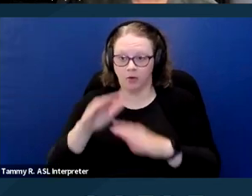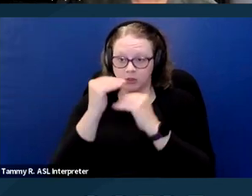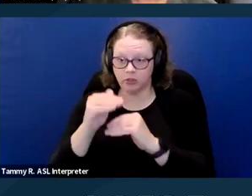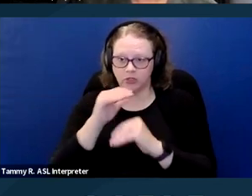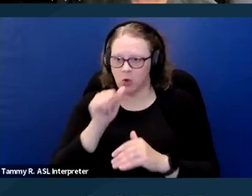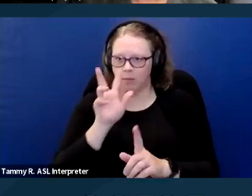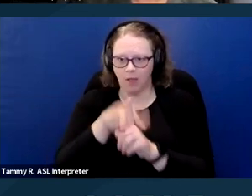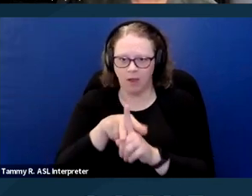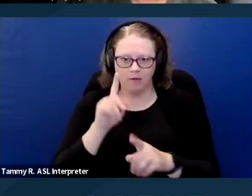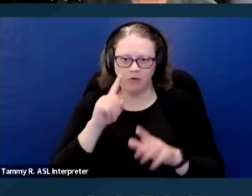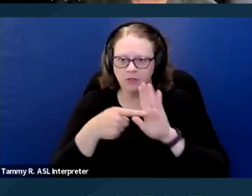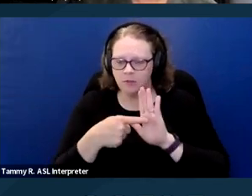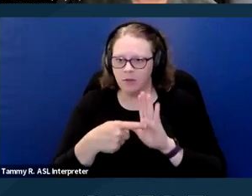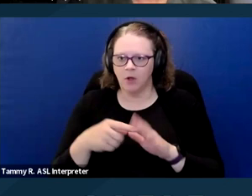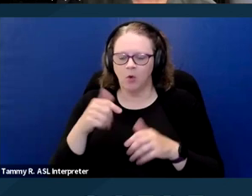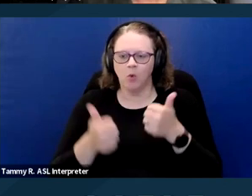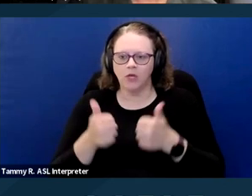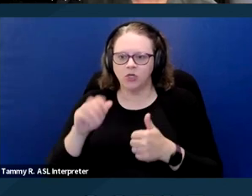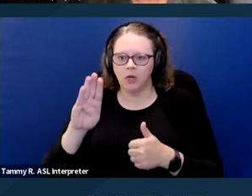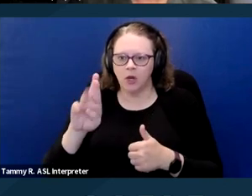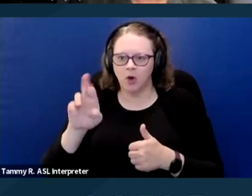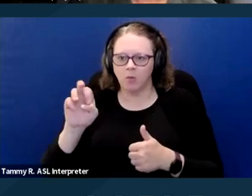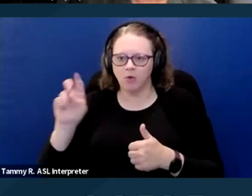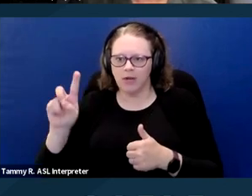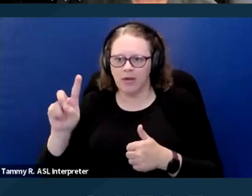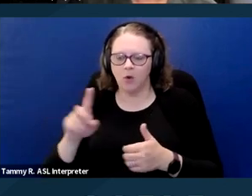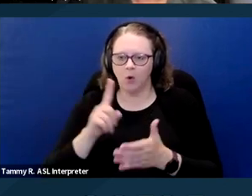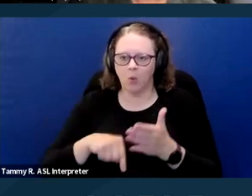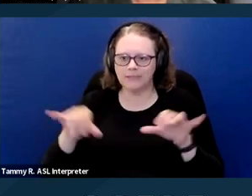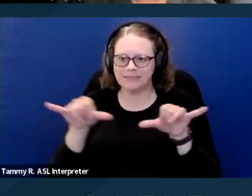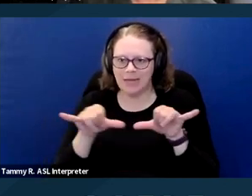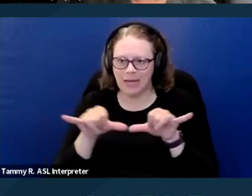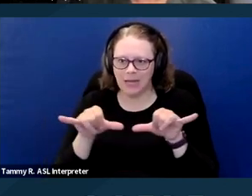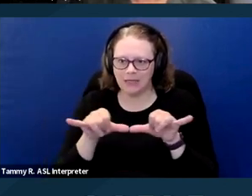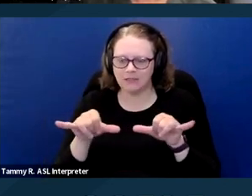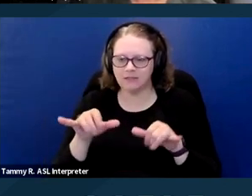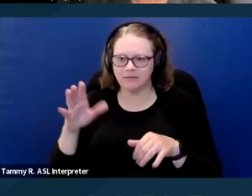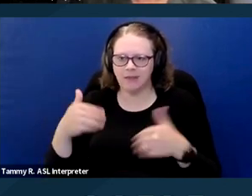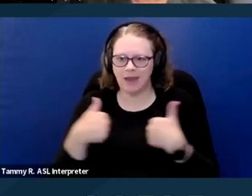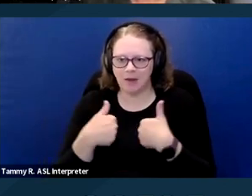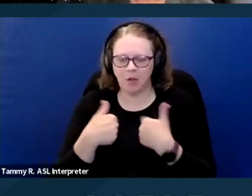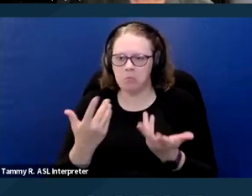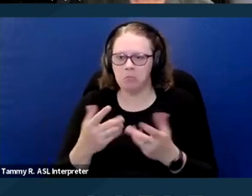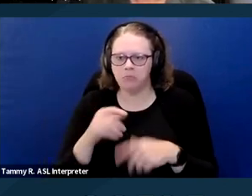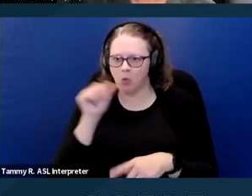Like things like the breed or size limitations, those cannot be applied to assistance animals.